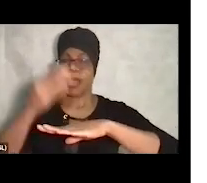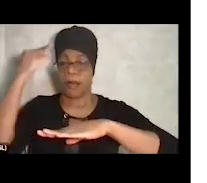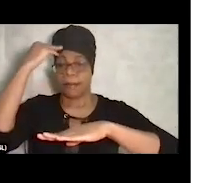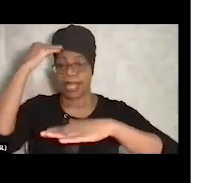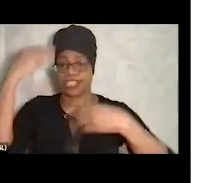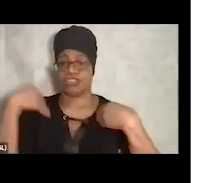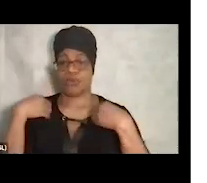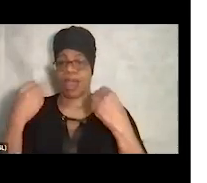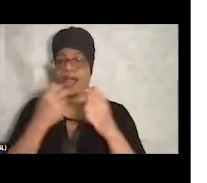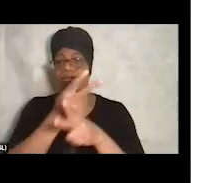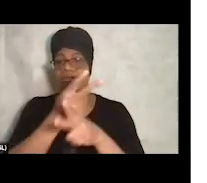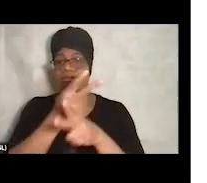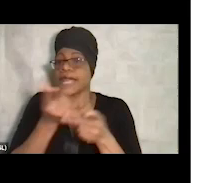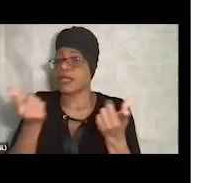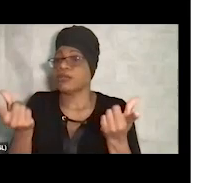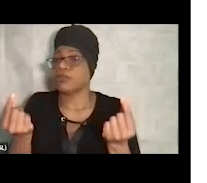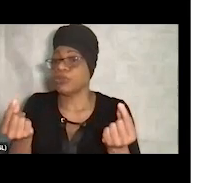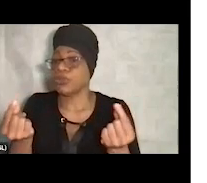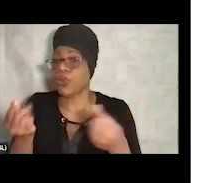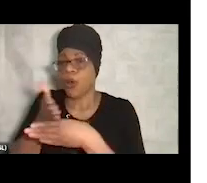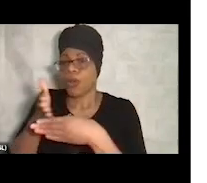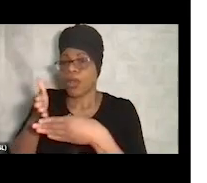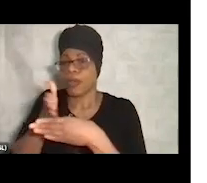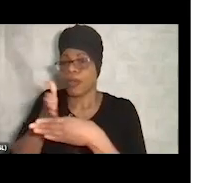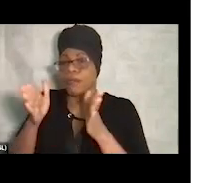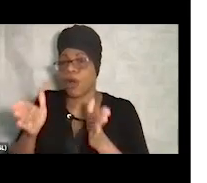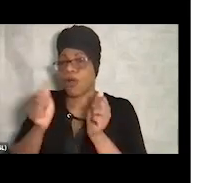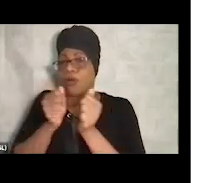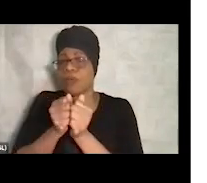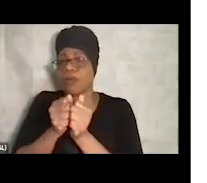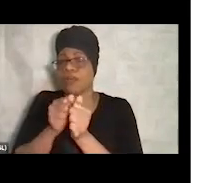with the local community mental health centers,